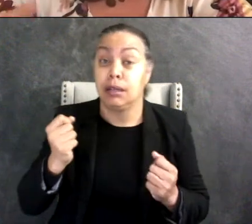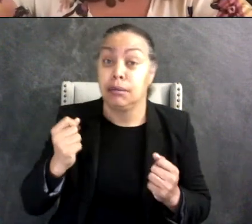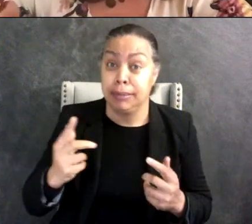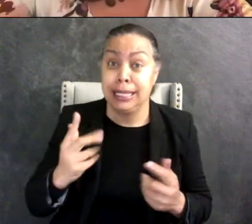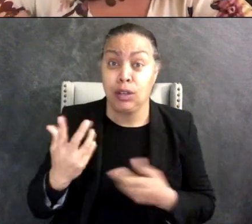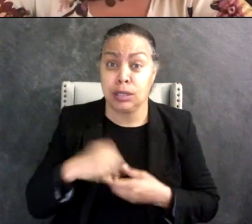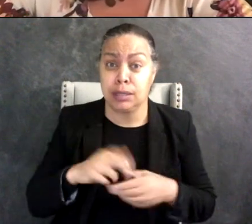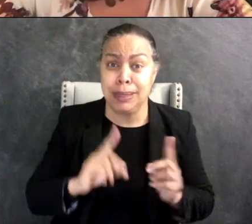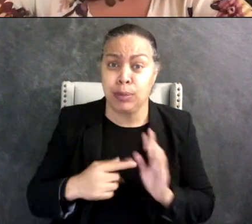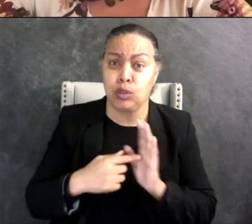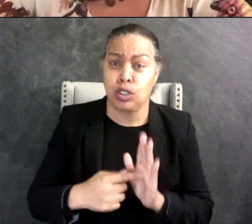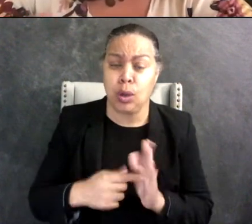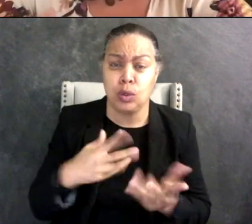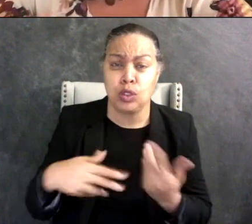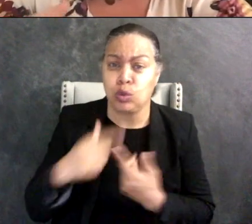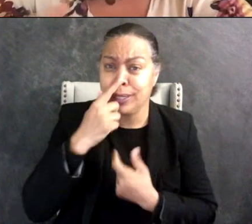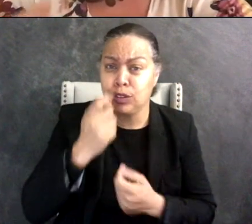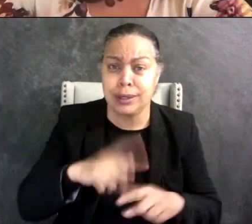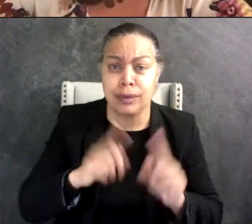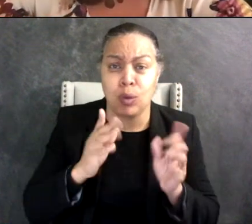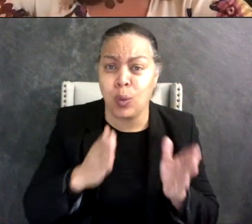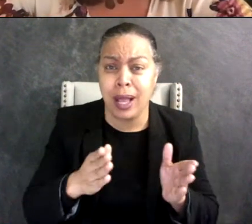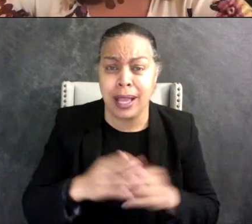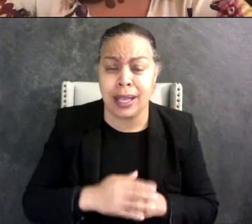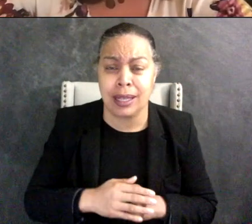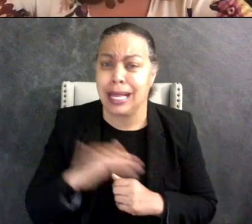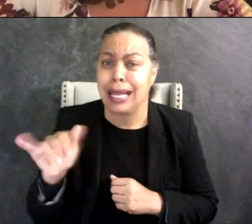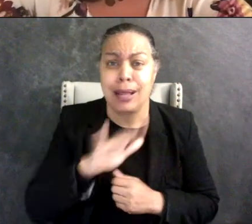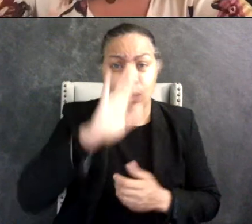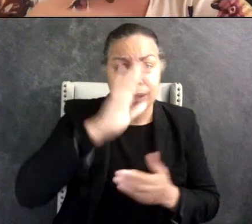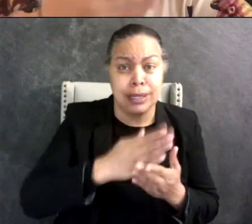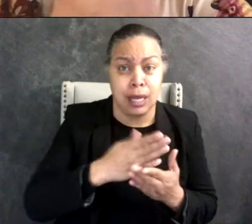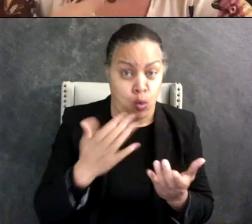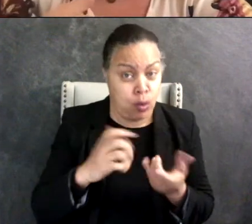just as you were saying Lei, like it's not that he didn't want friends or connection. I mean my